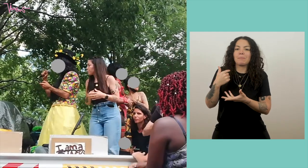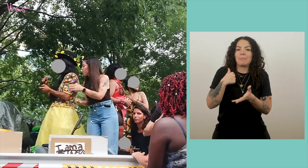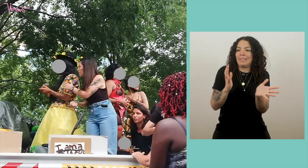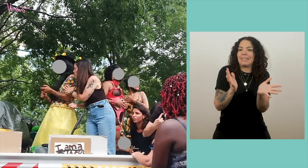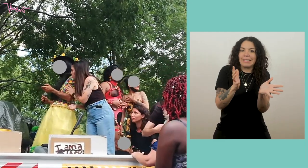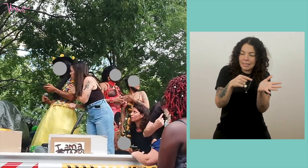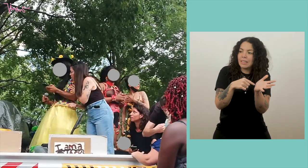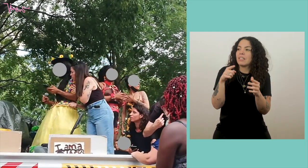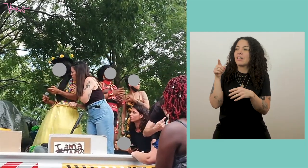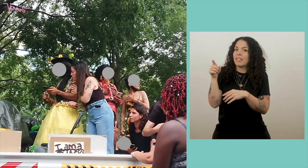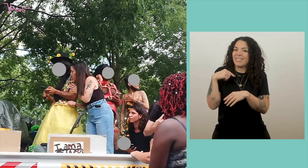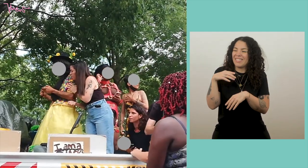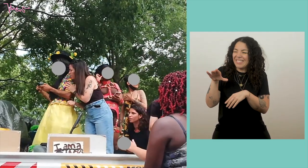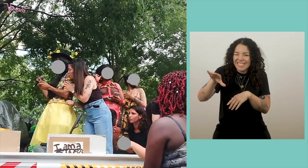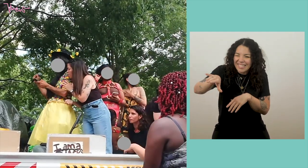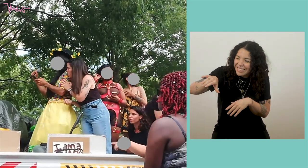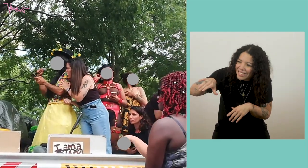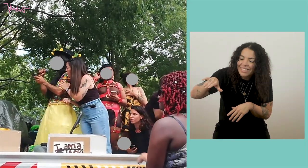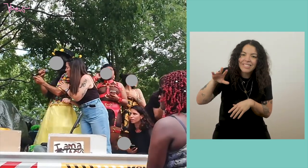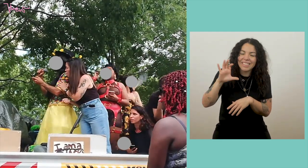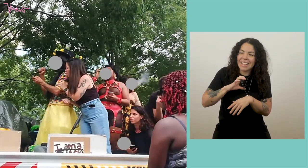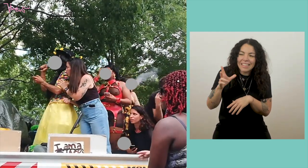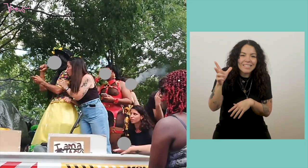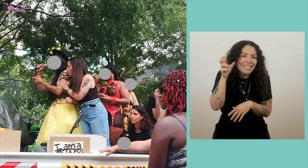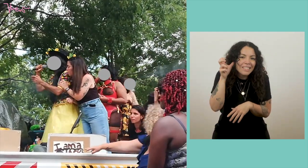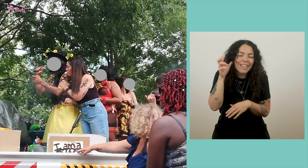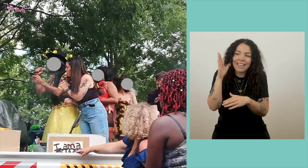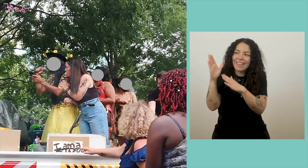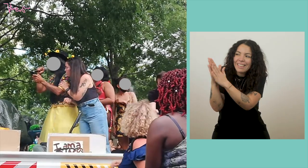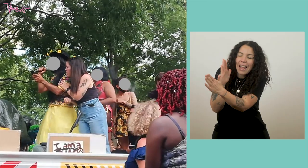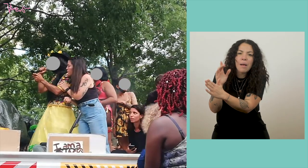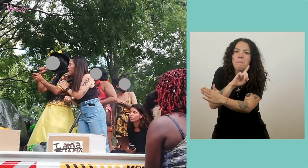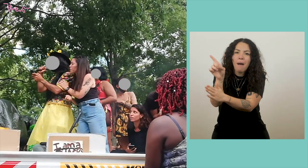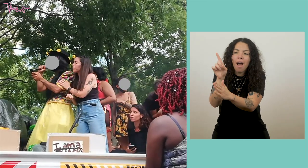or whereas we, we really get closer to the person to hear him. She and not her through the microphone.